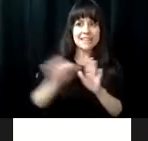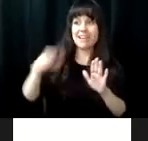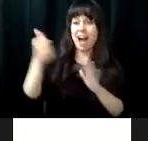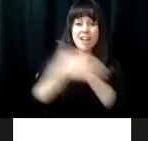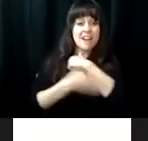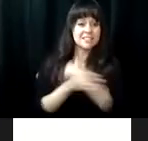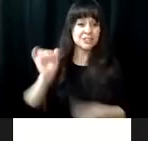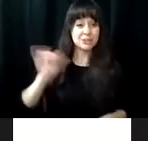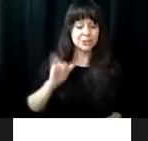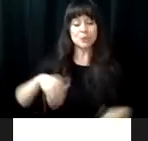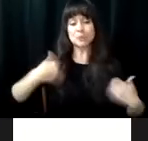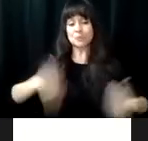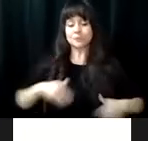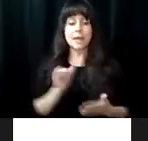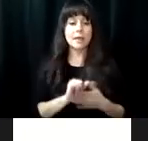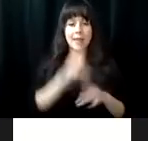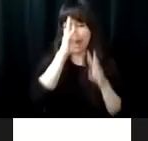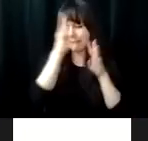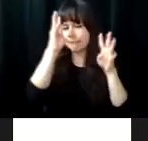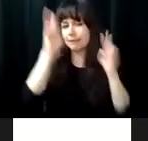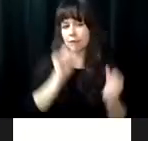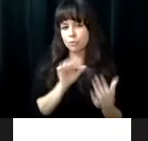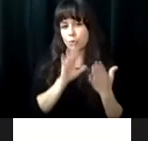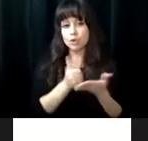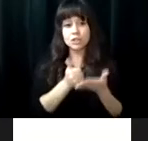on a host of topics that drew not only Virginia residents but individuals